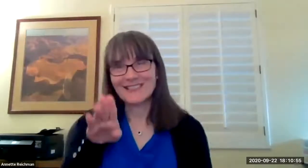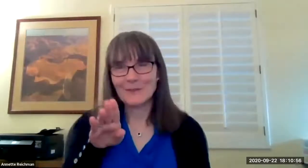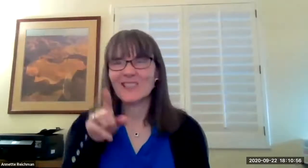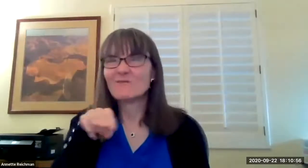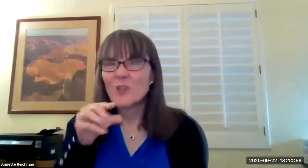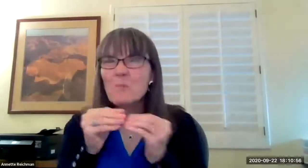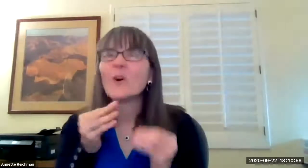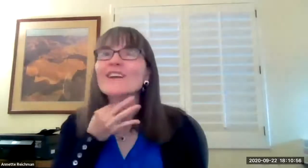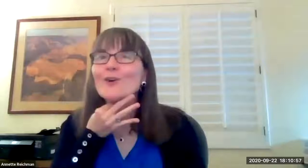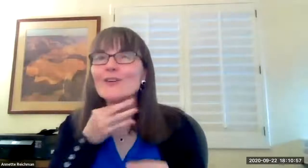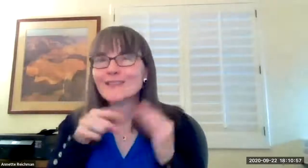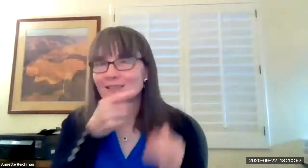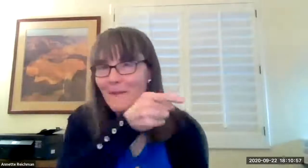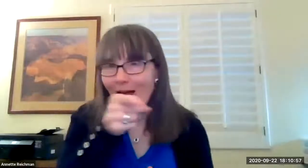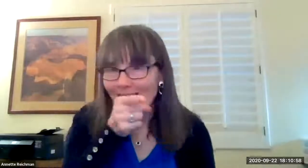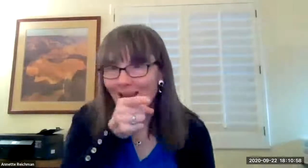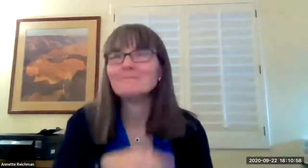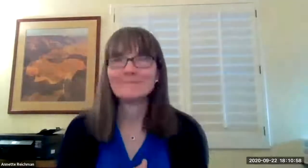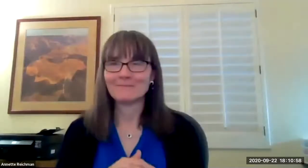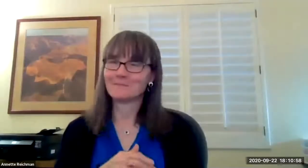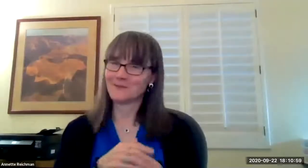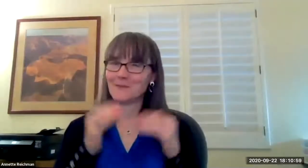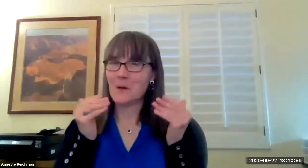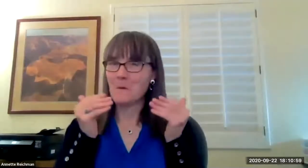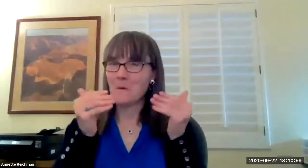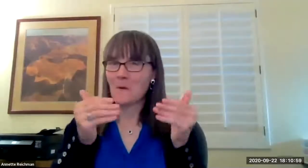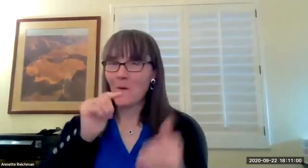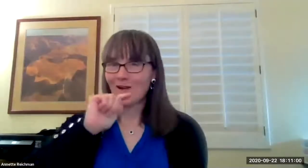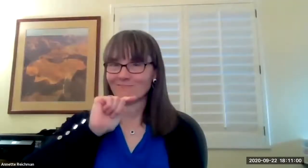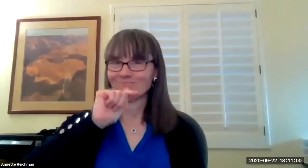up to within asdb i know you're more curious